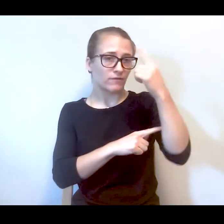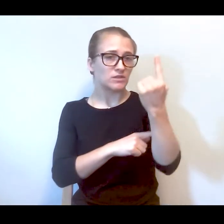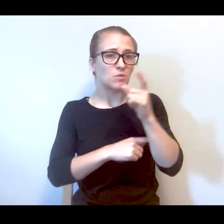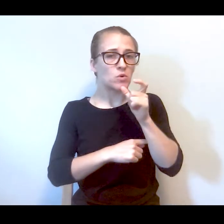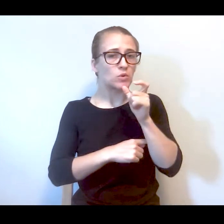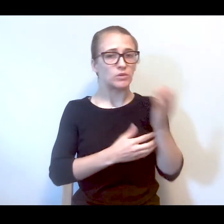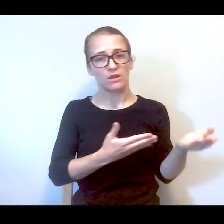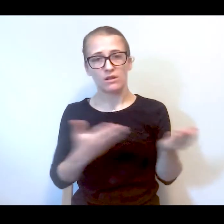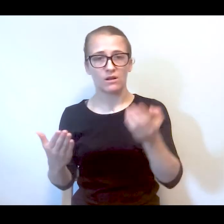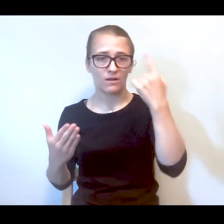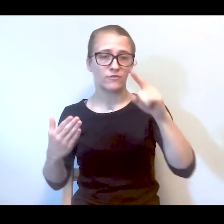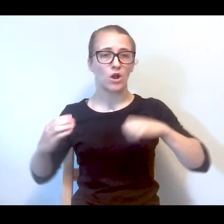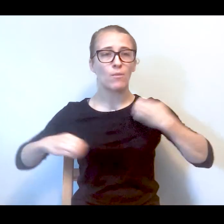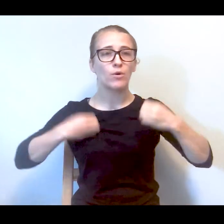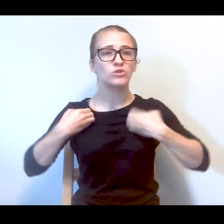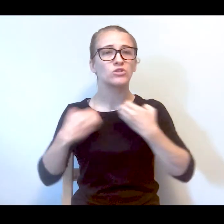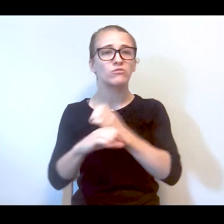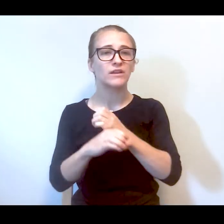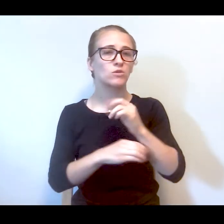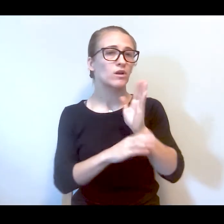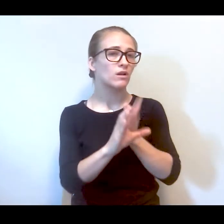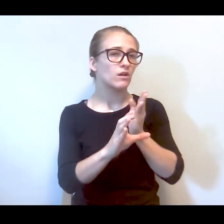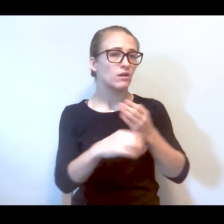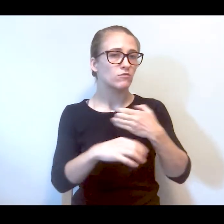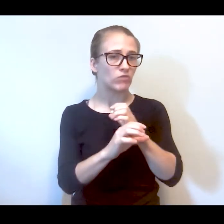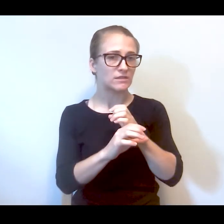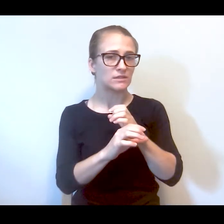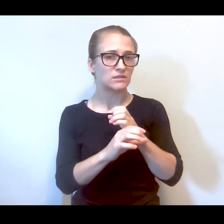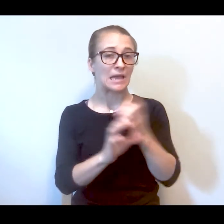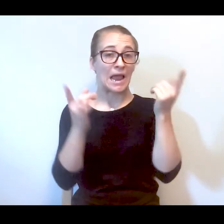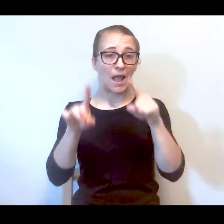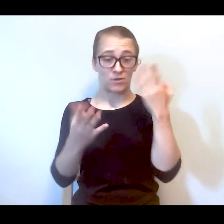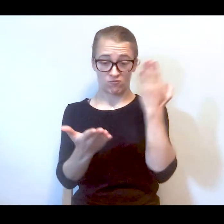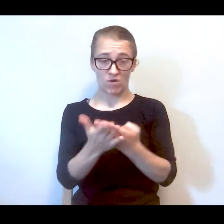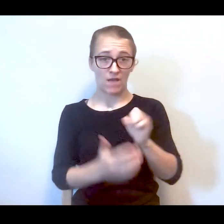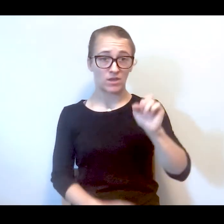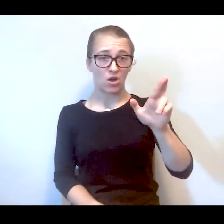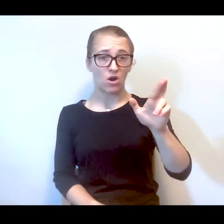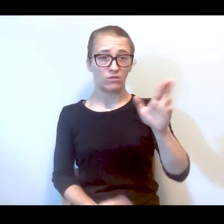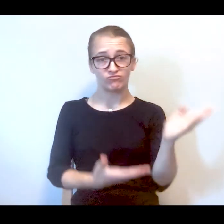when it comes to someone taken in for an emotional crisis or psychiatric crisis, you go to the ER,